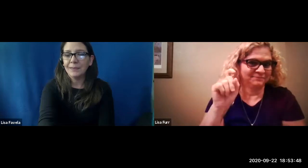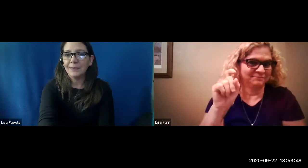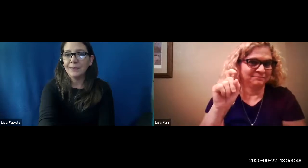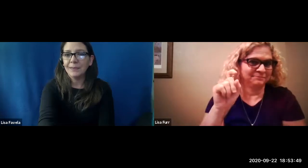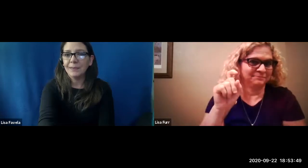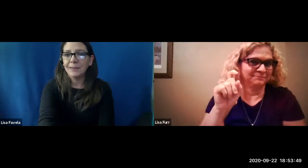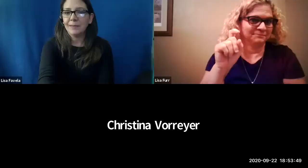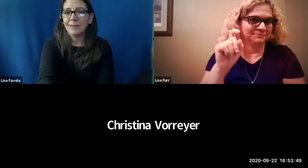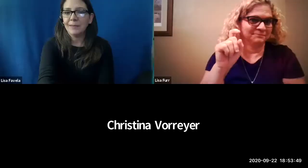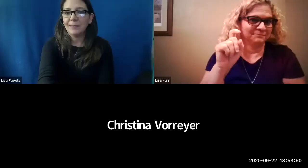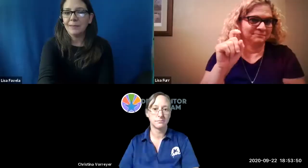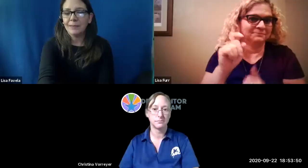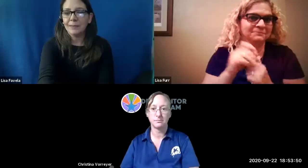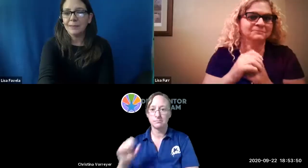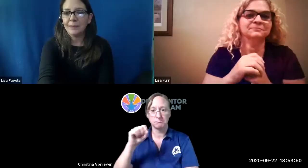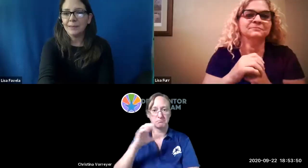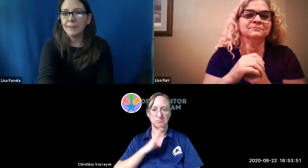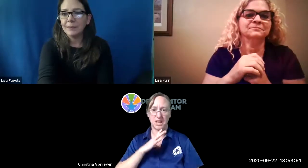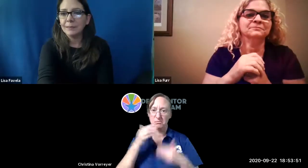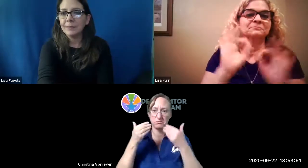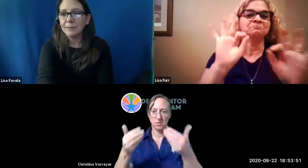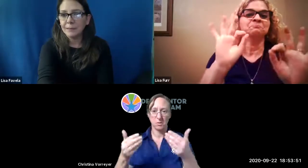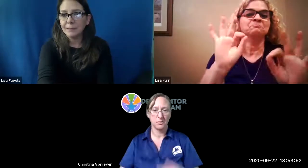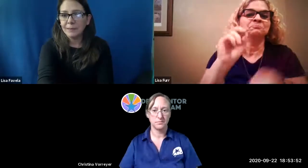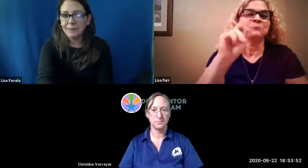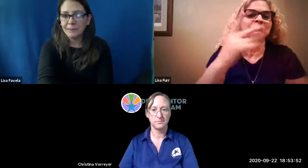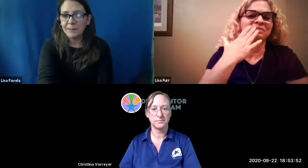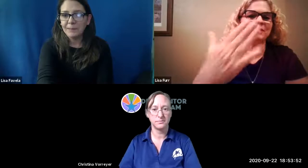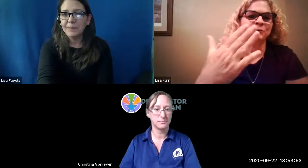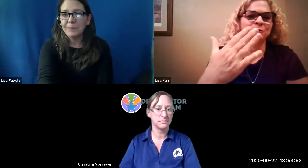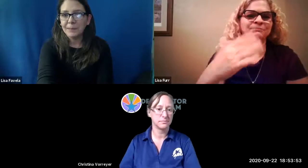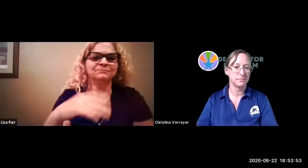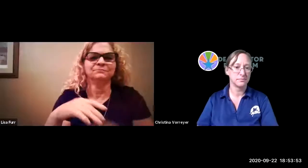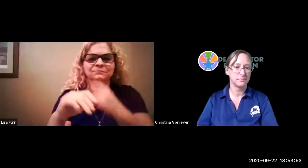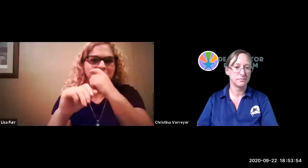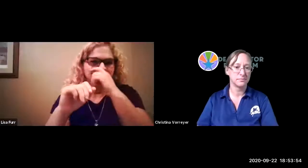asdb staff if i answer that question and